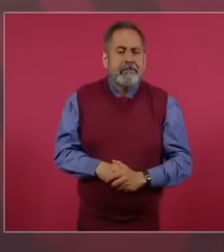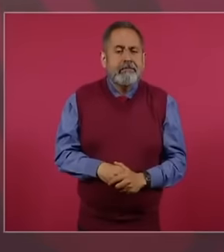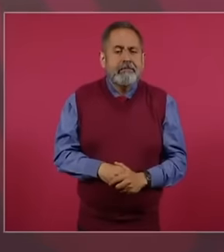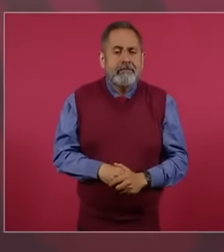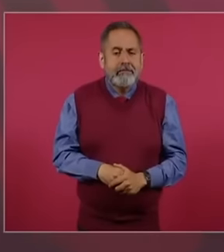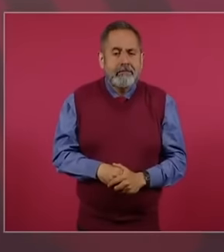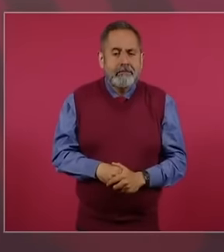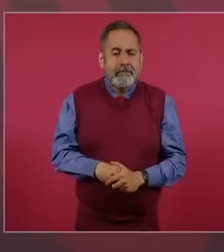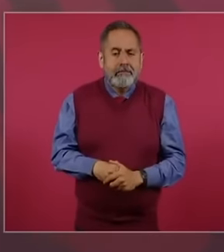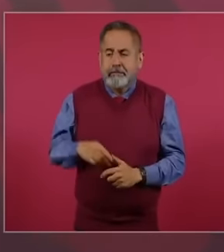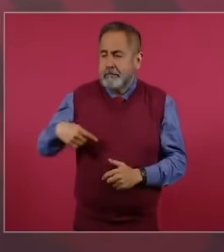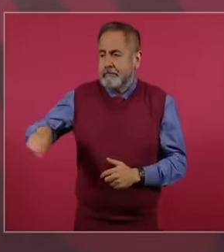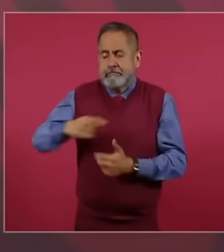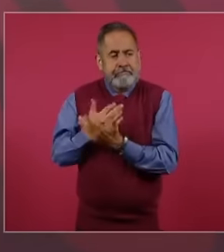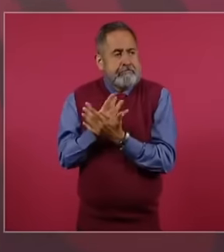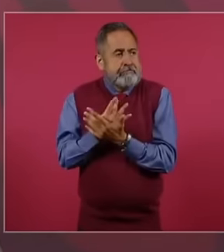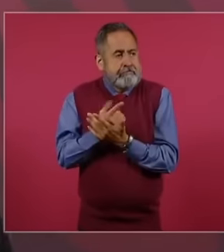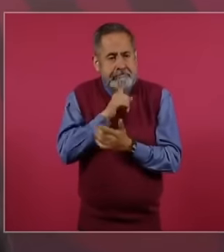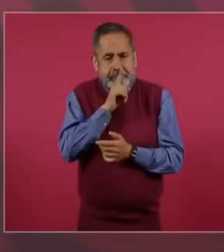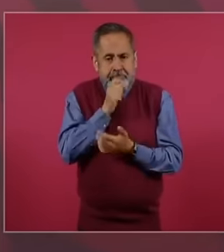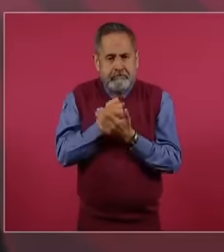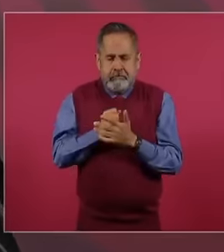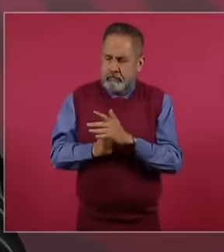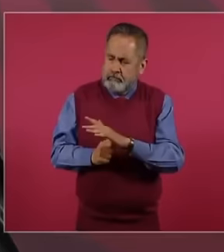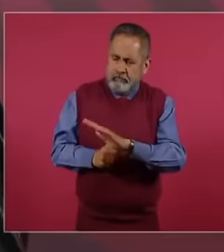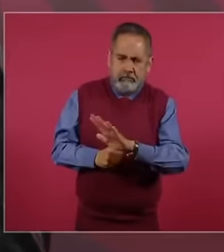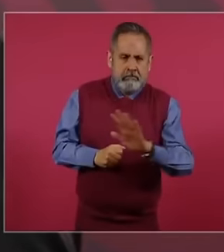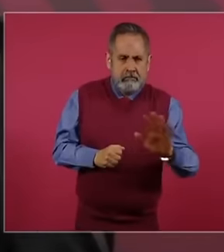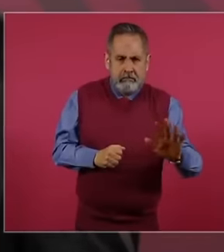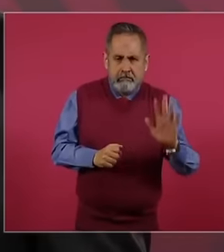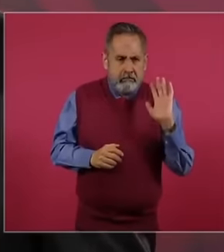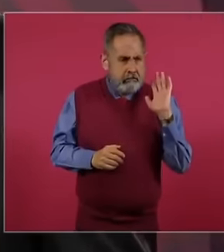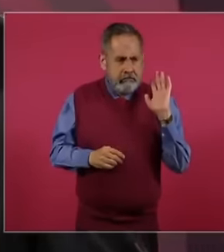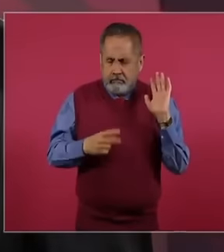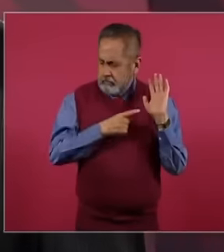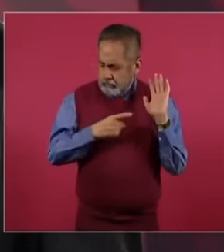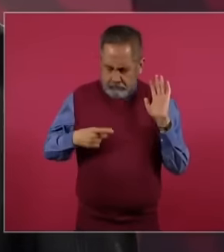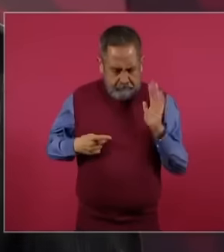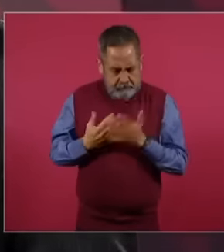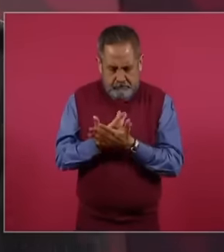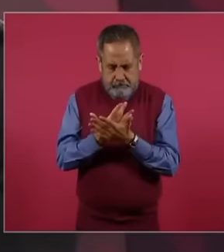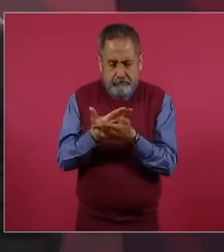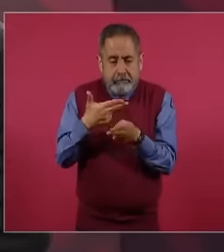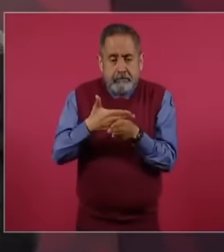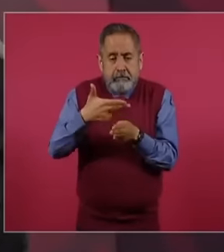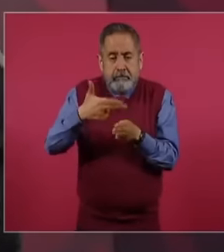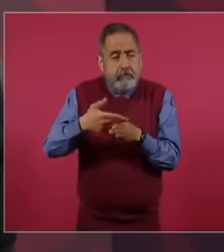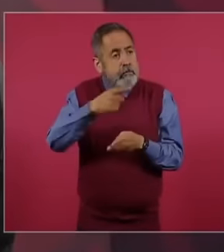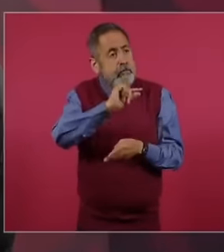to wait. No, well, we have to wait for the electoral authority